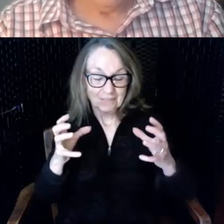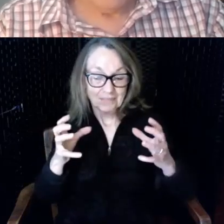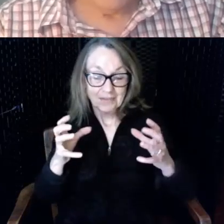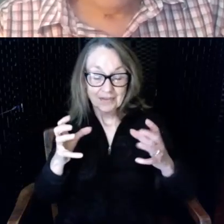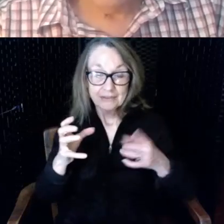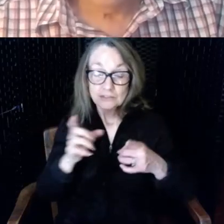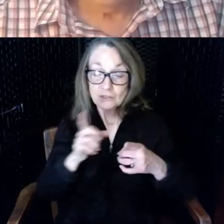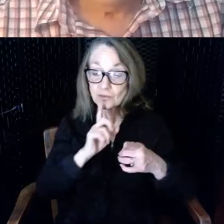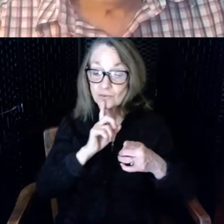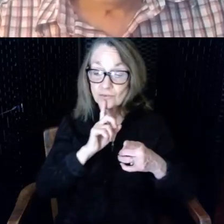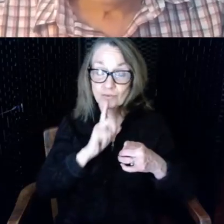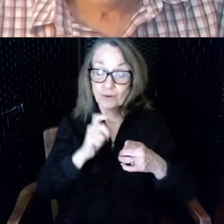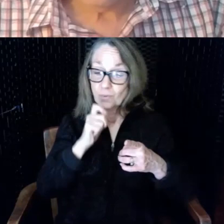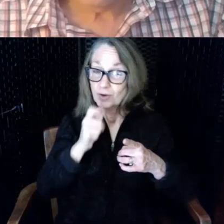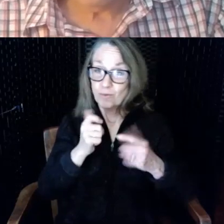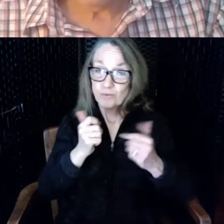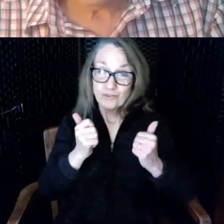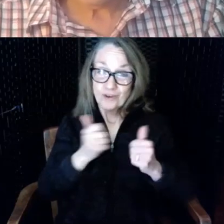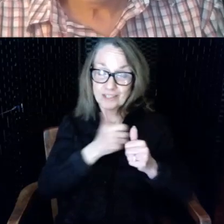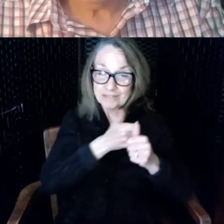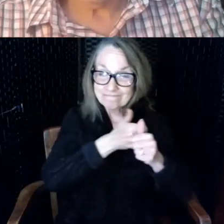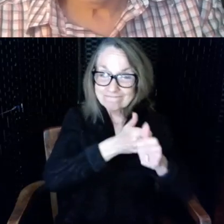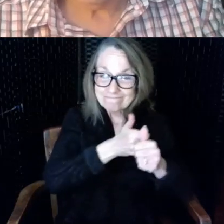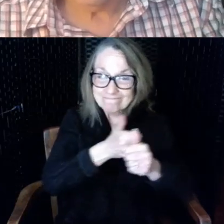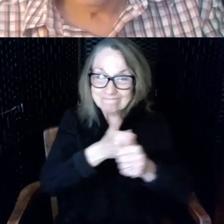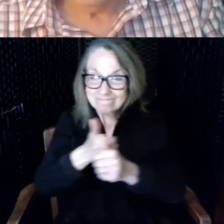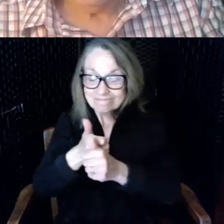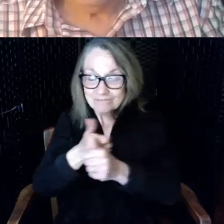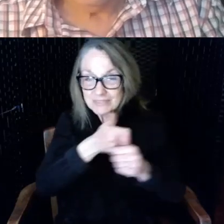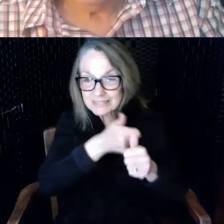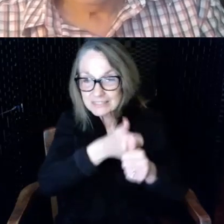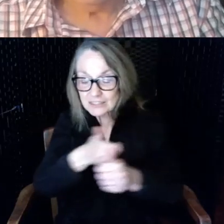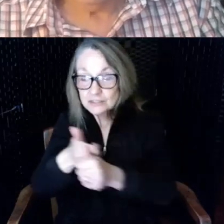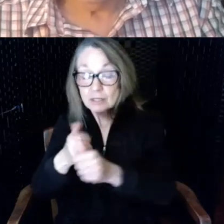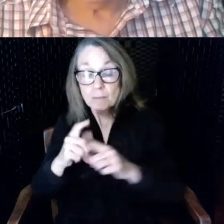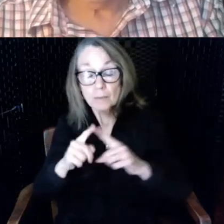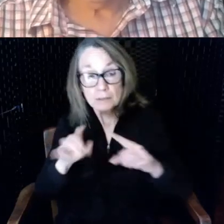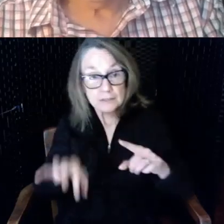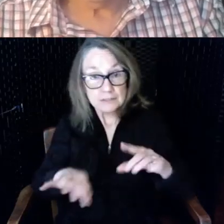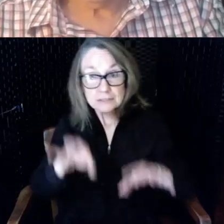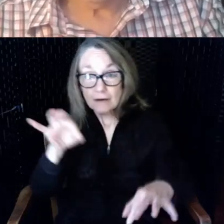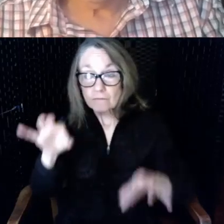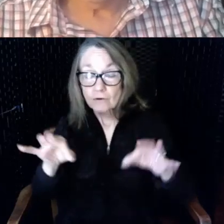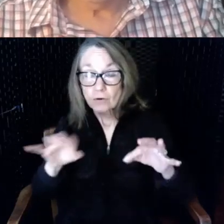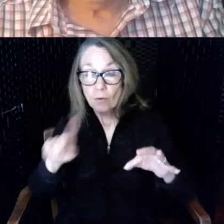keep track of those but we did discover that there were only four hearing loops